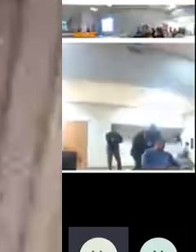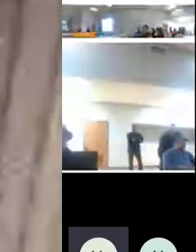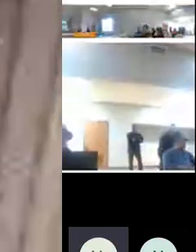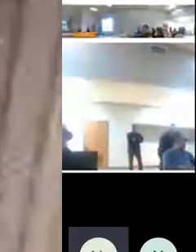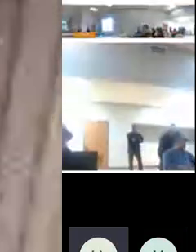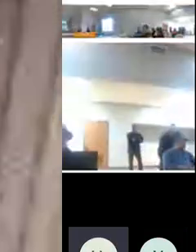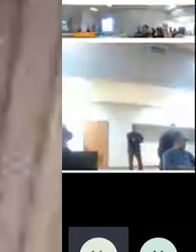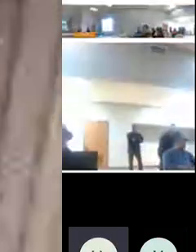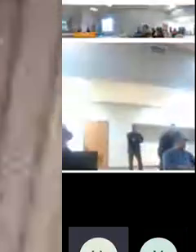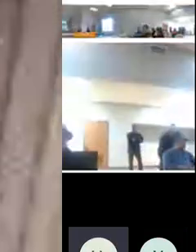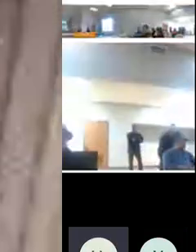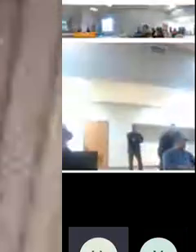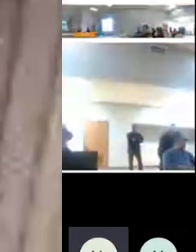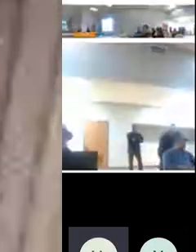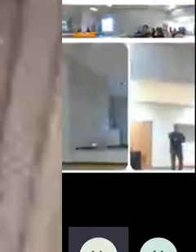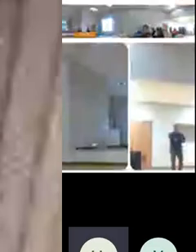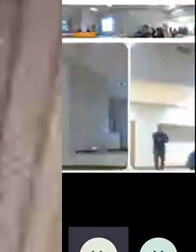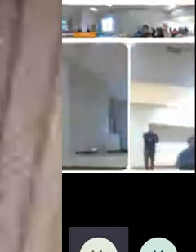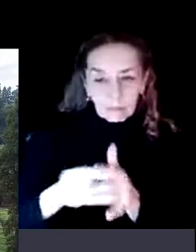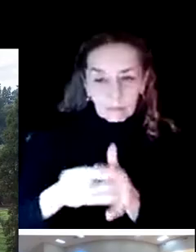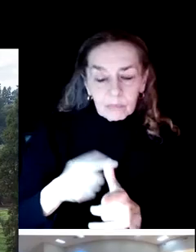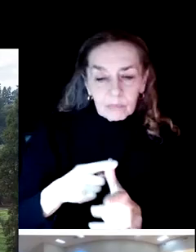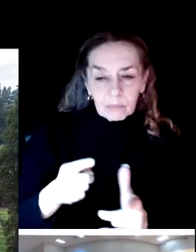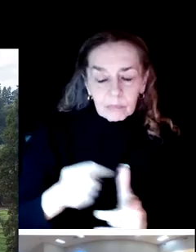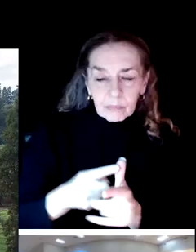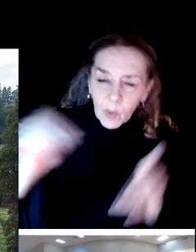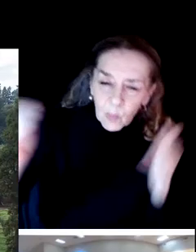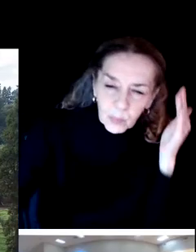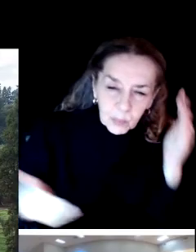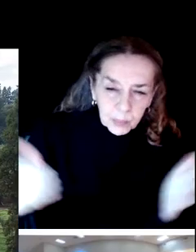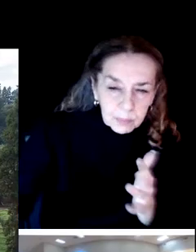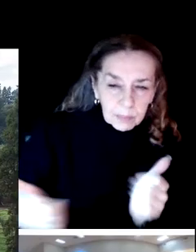So first, a hearty welcome, everybody. My name is Michael Wargo.